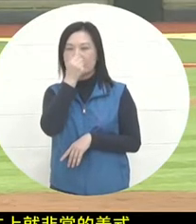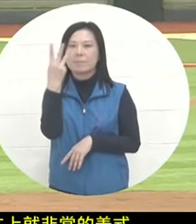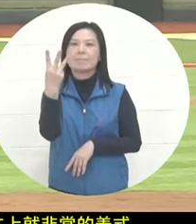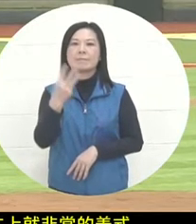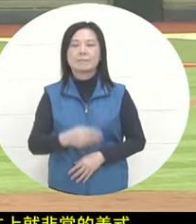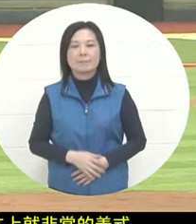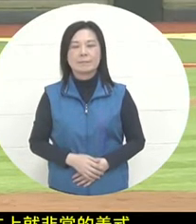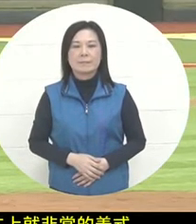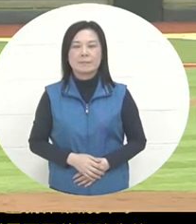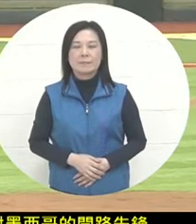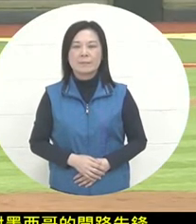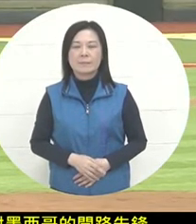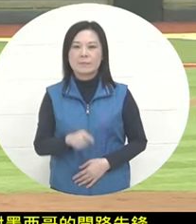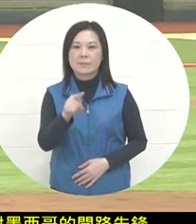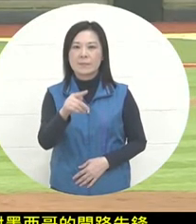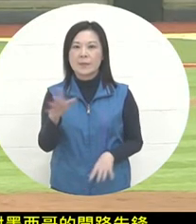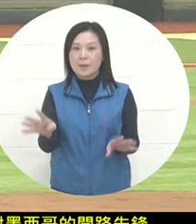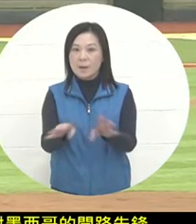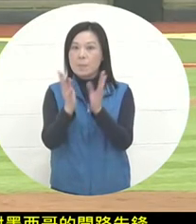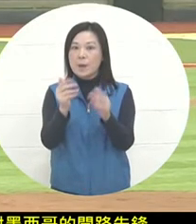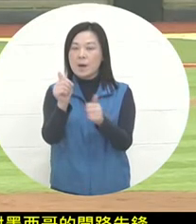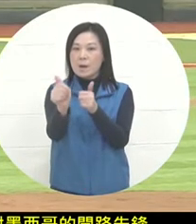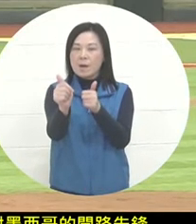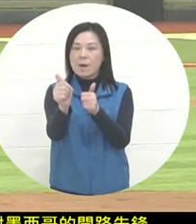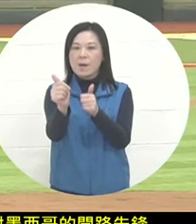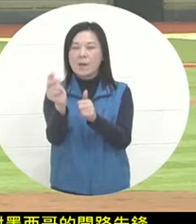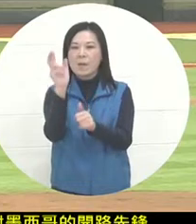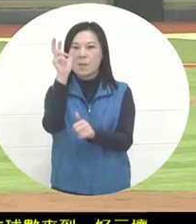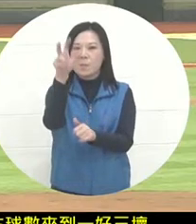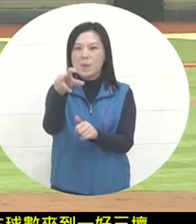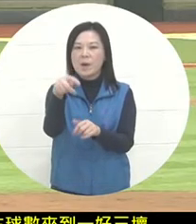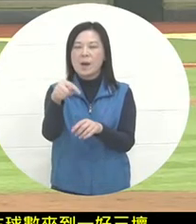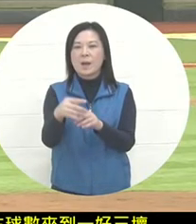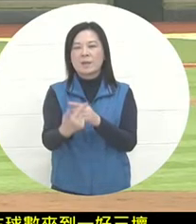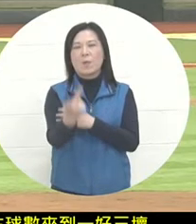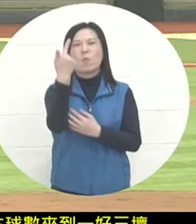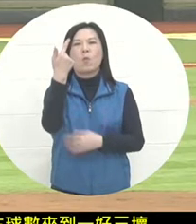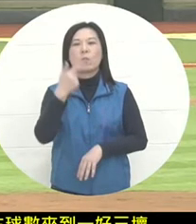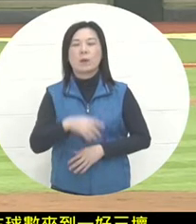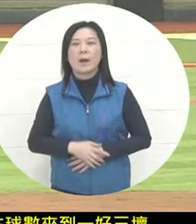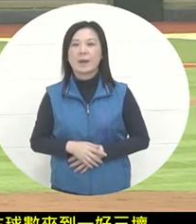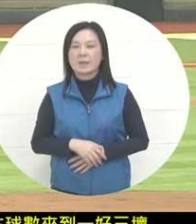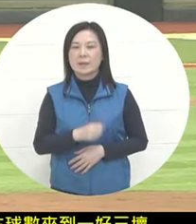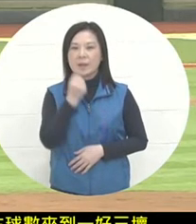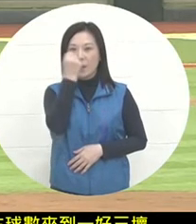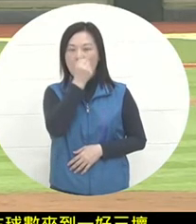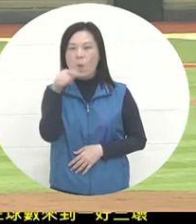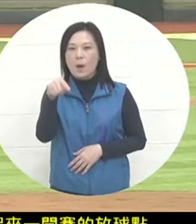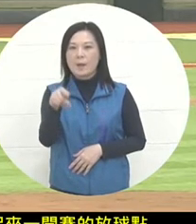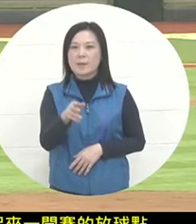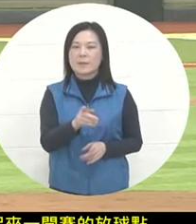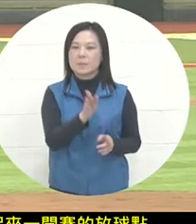It seems that his release point at the beginning of the game is still a little early. A few bad balls are obviously outside and high.